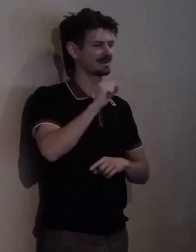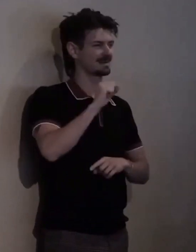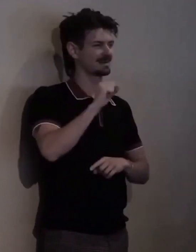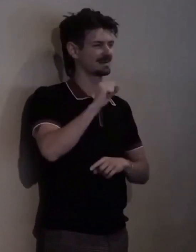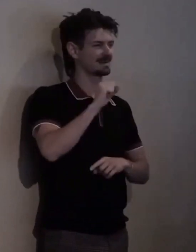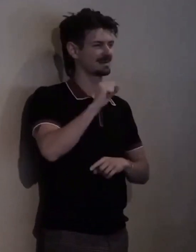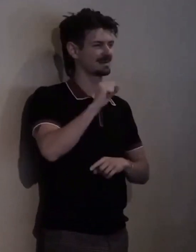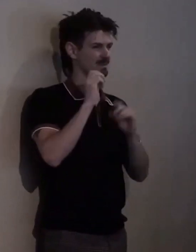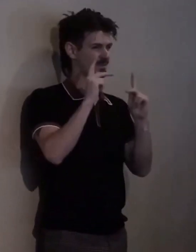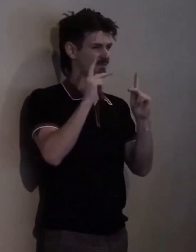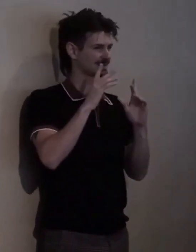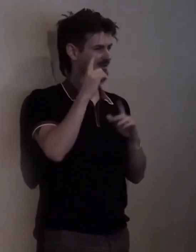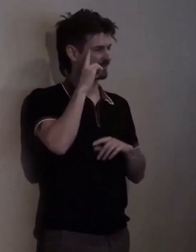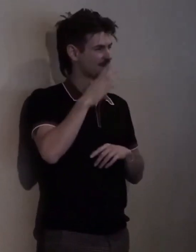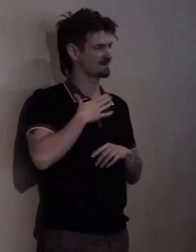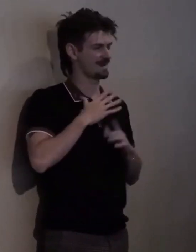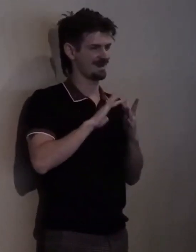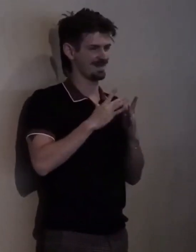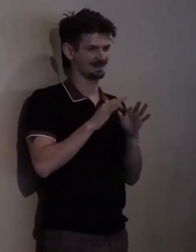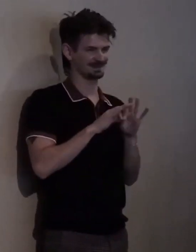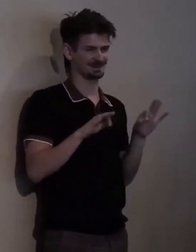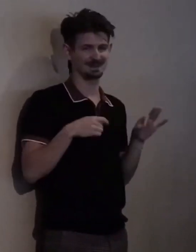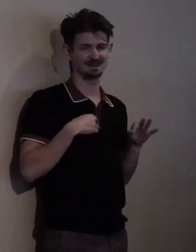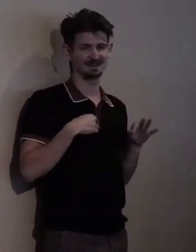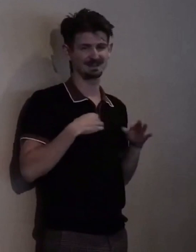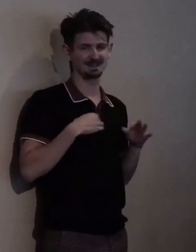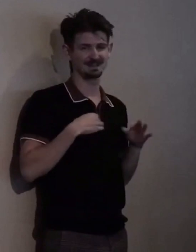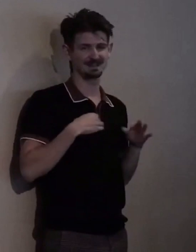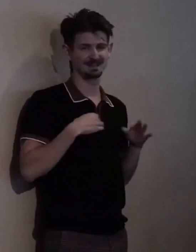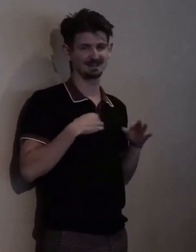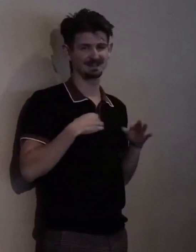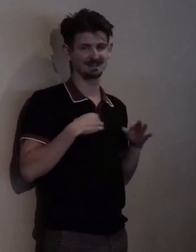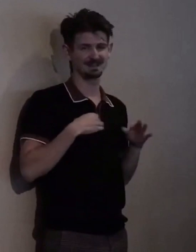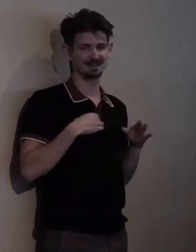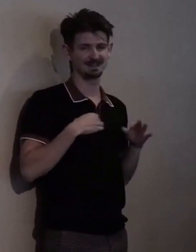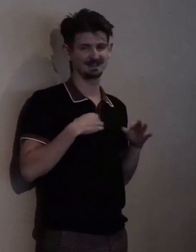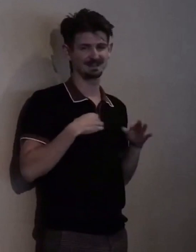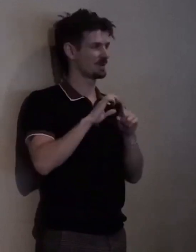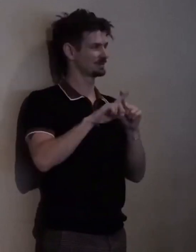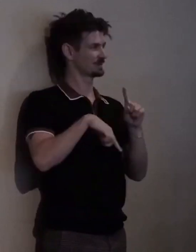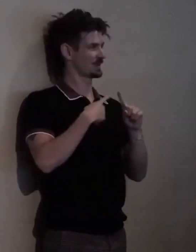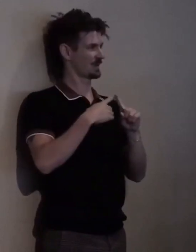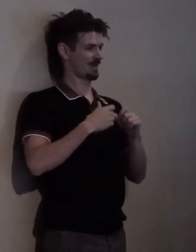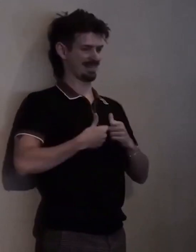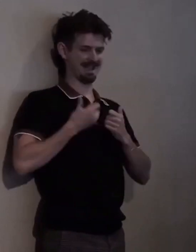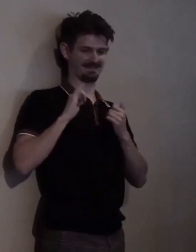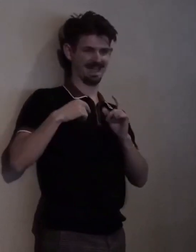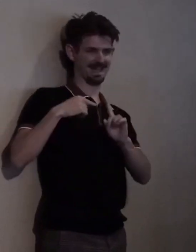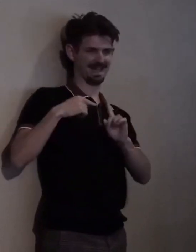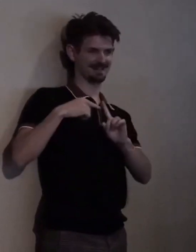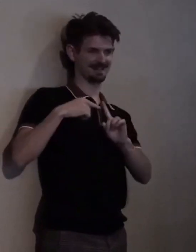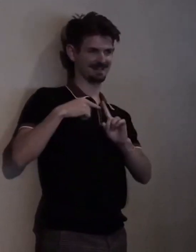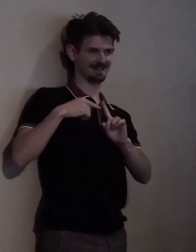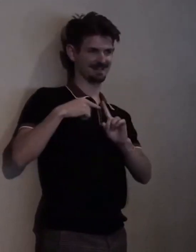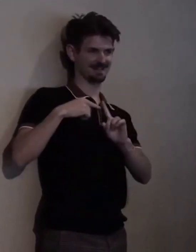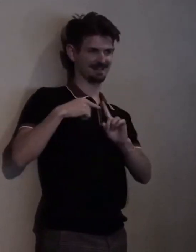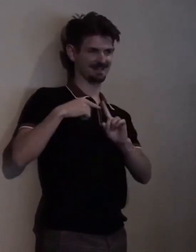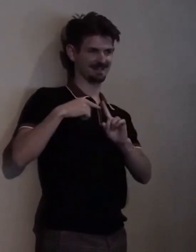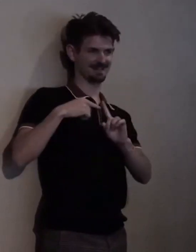It is wild how that comes full circle, right? Uhm... So I thank you for assisting me in that Journey and really giving me